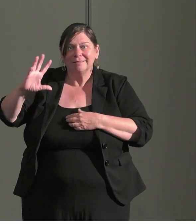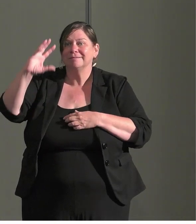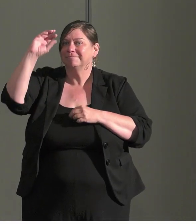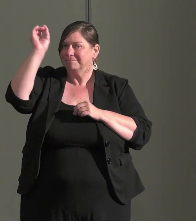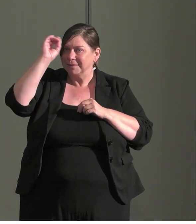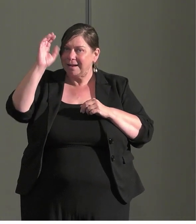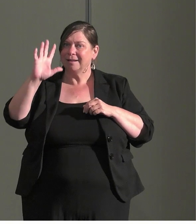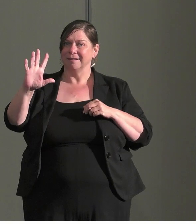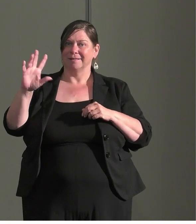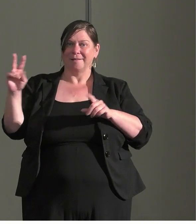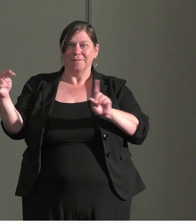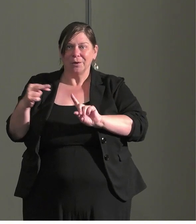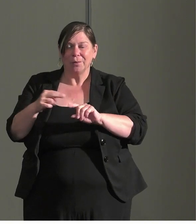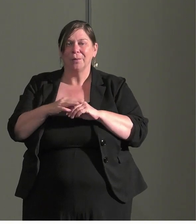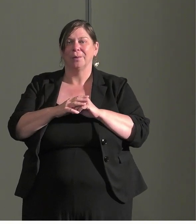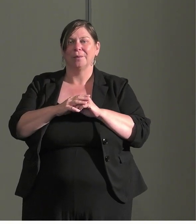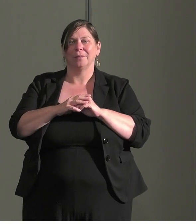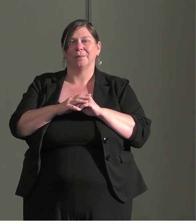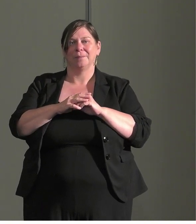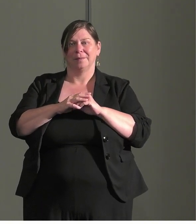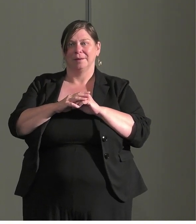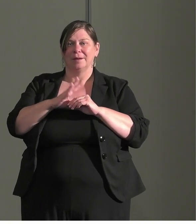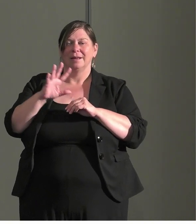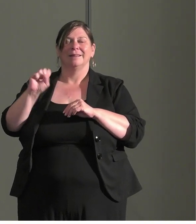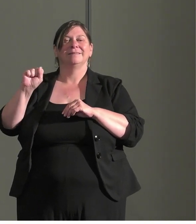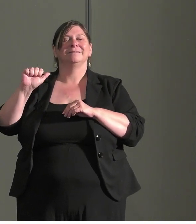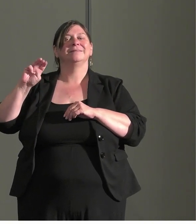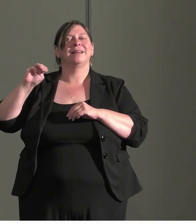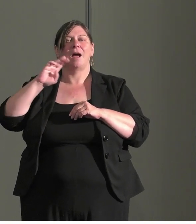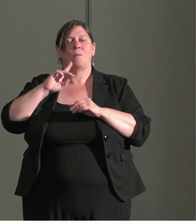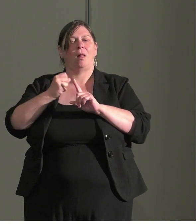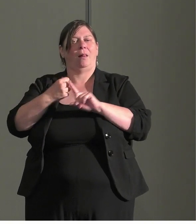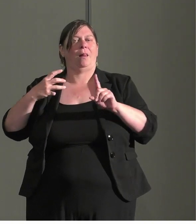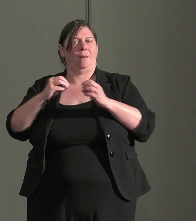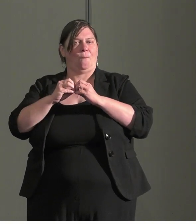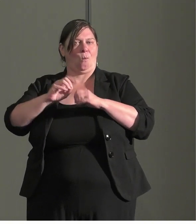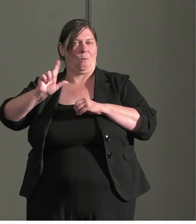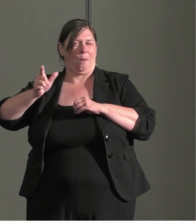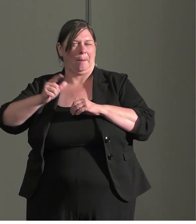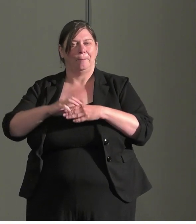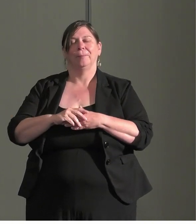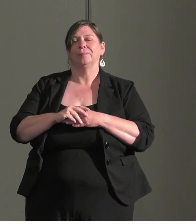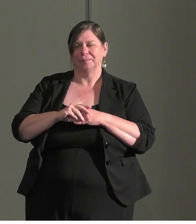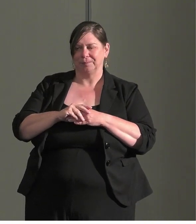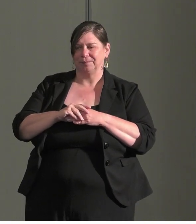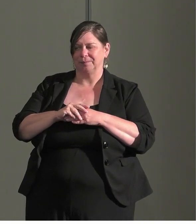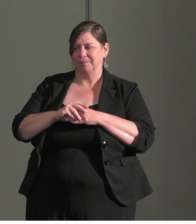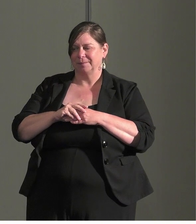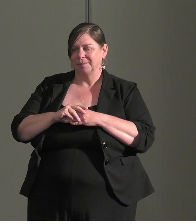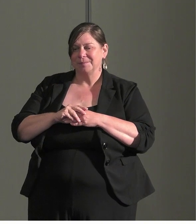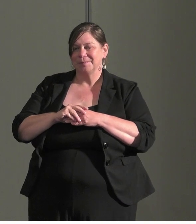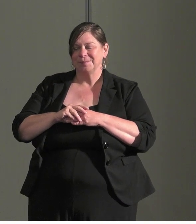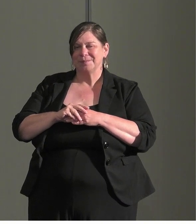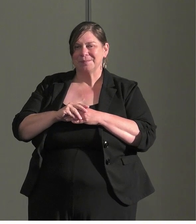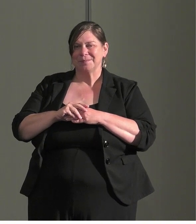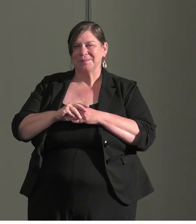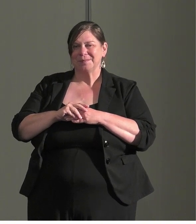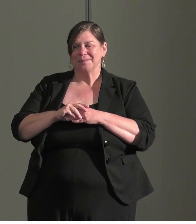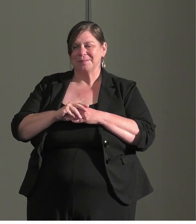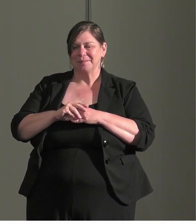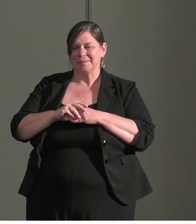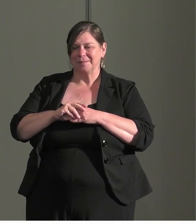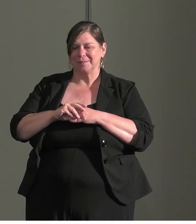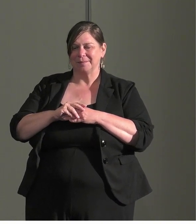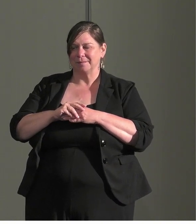and views. Sam will delve into the methodology later in the presentation. Can we go on to root